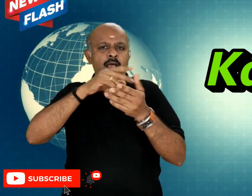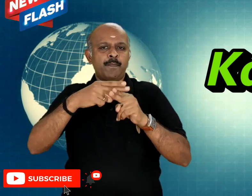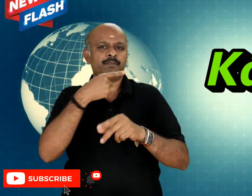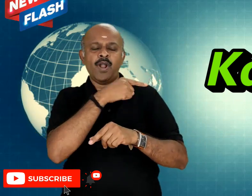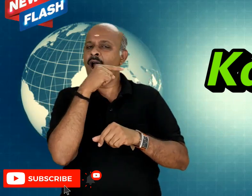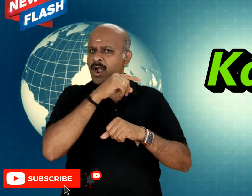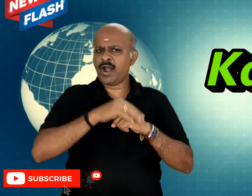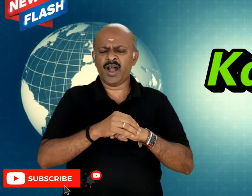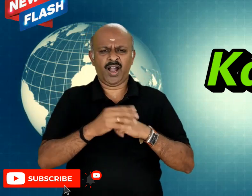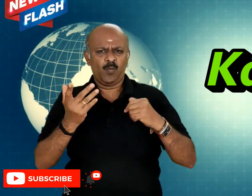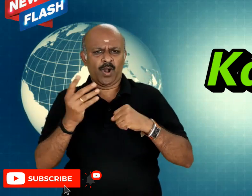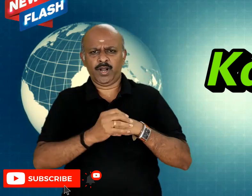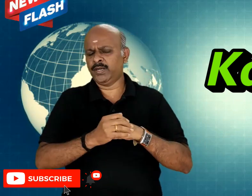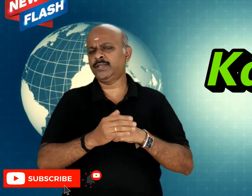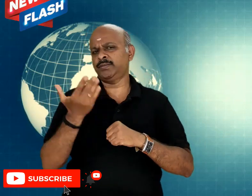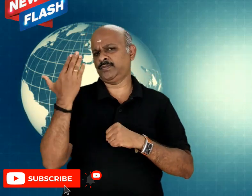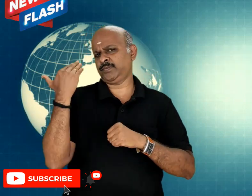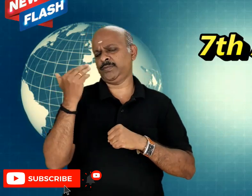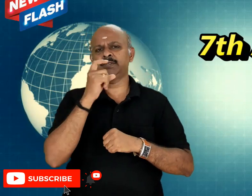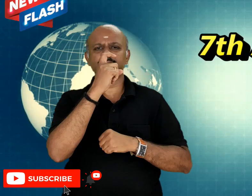last week at the 7th of august 2020